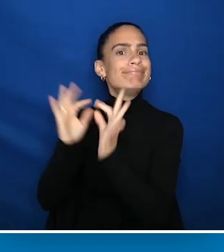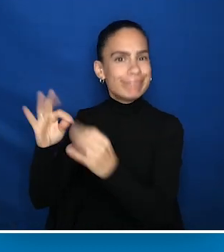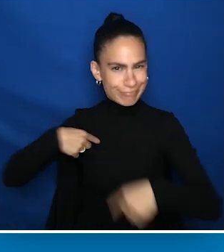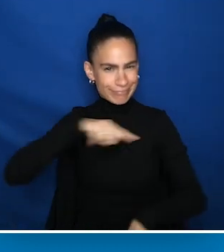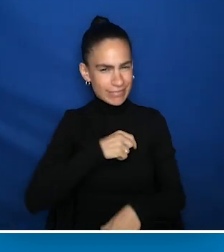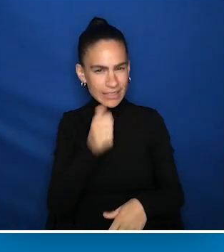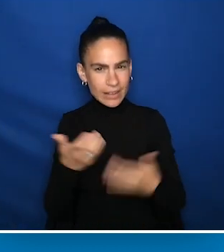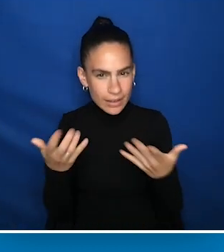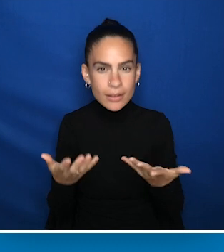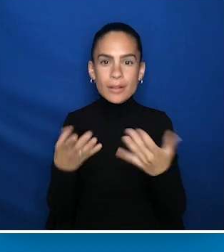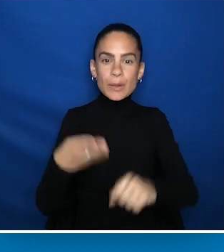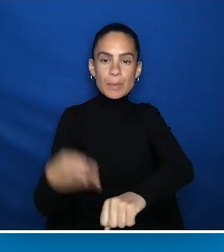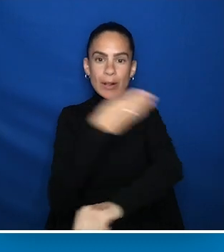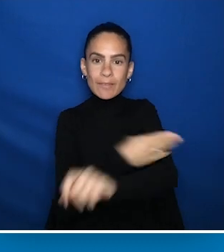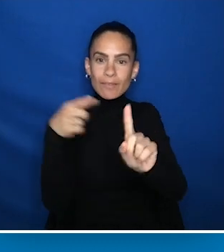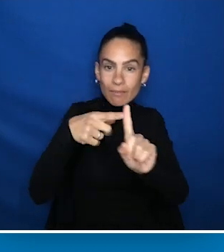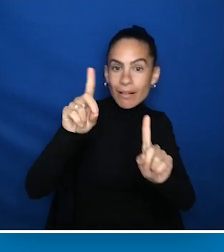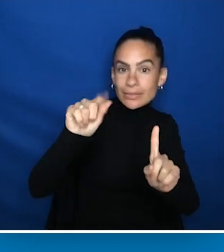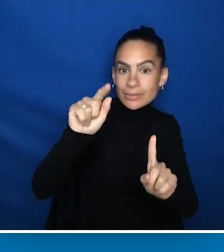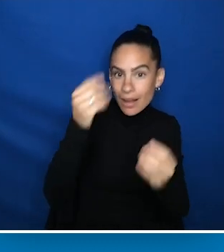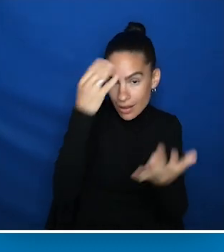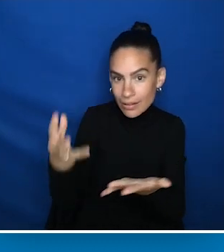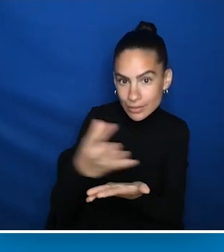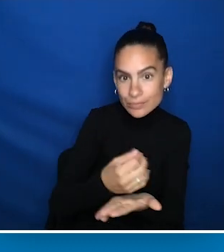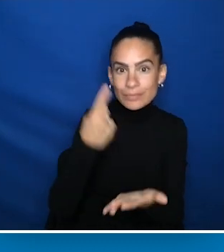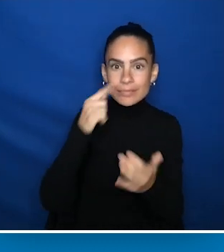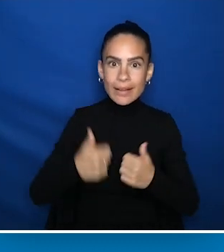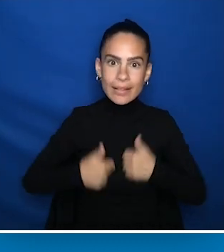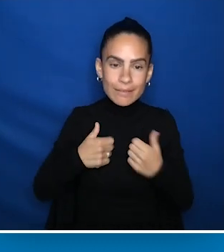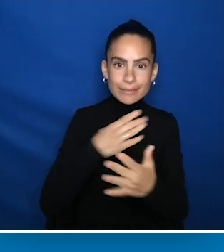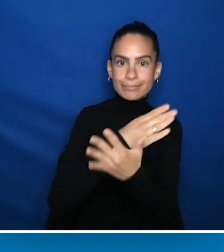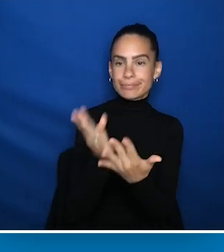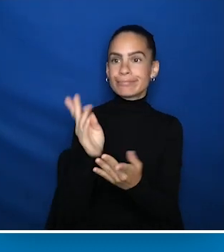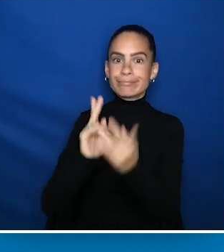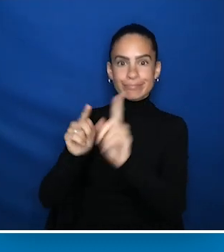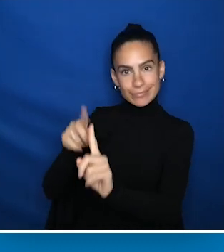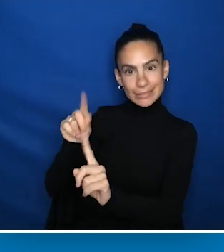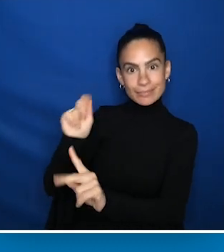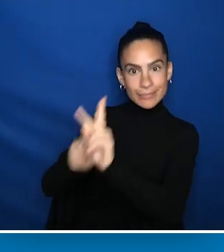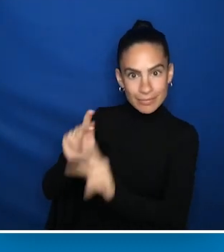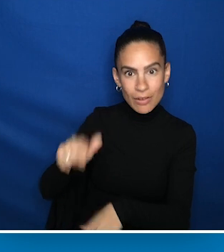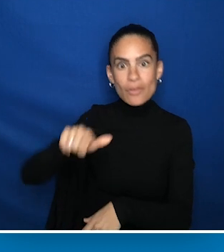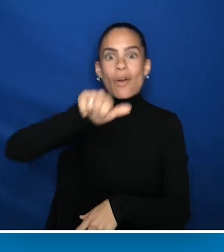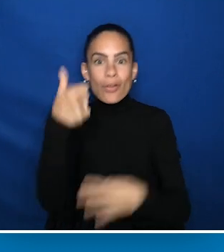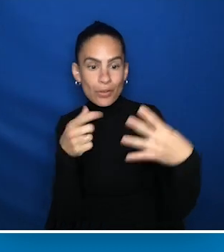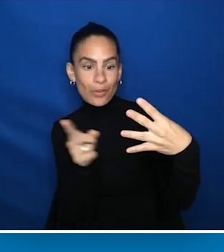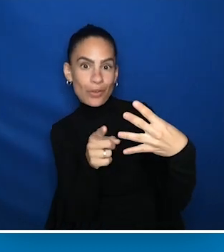Enhanced data collection across the lifespan of people with disabilities Is another core component. Why?